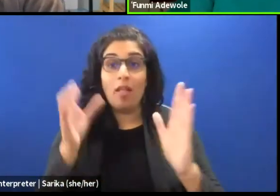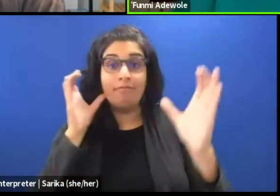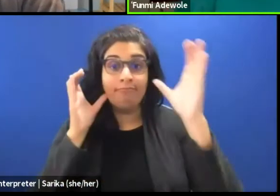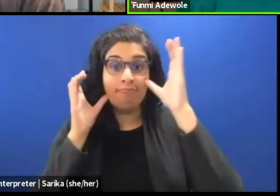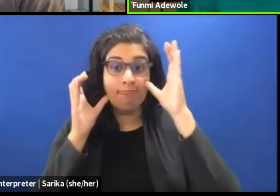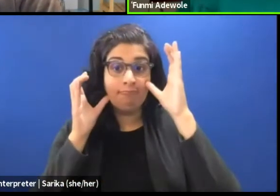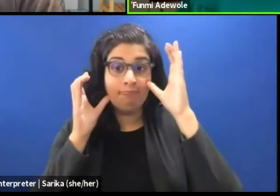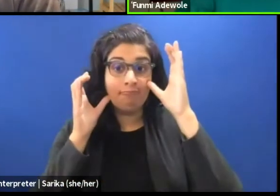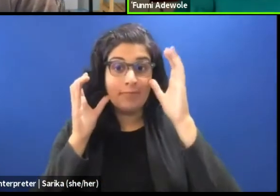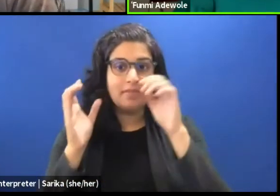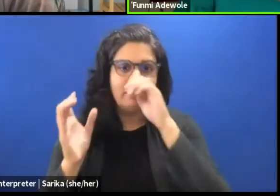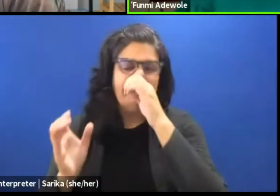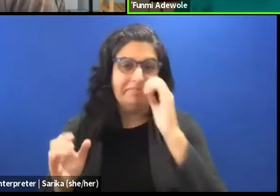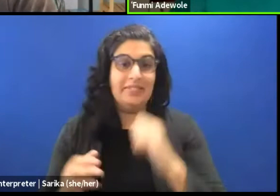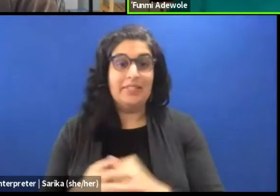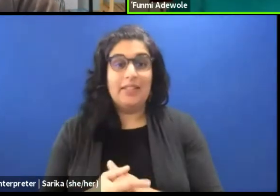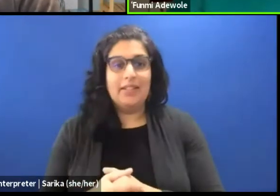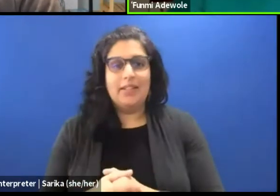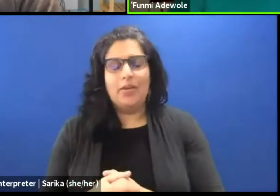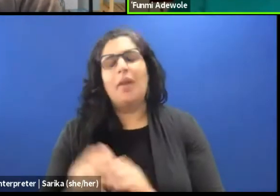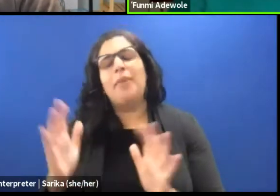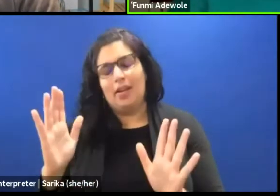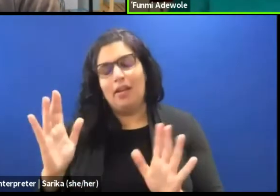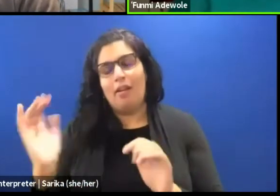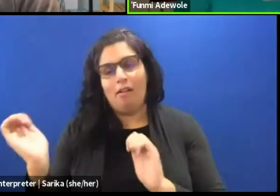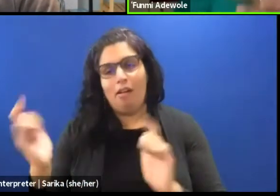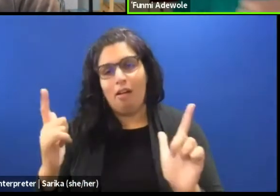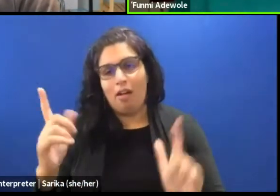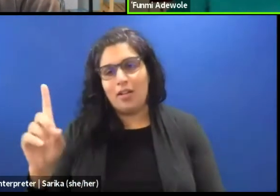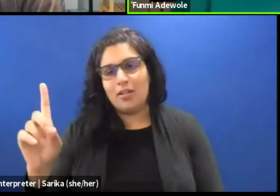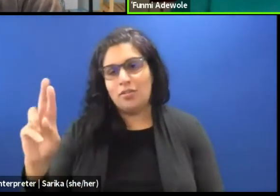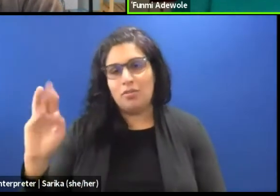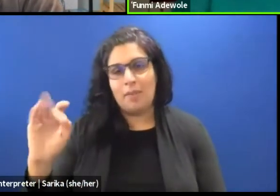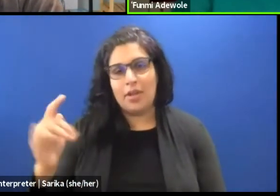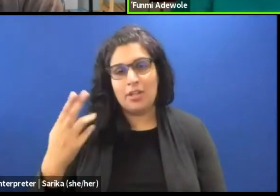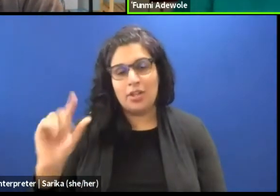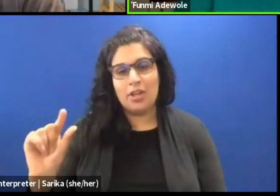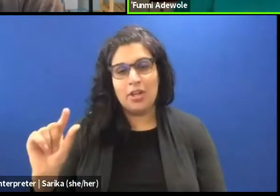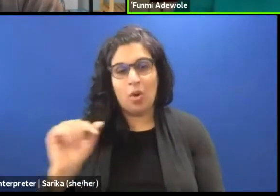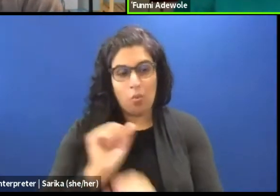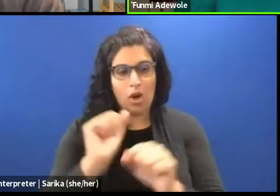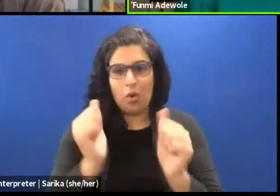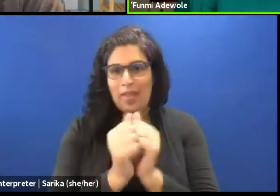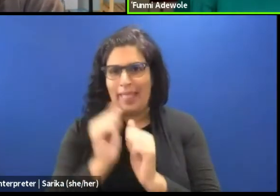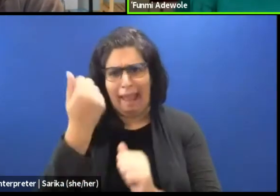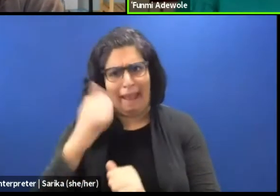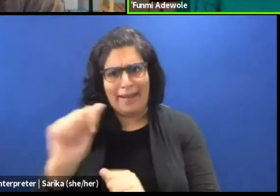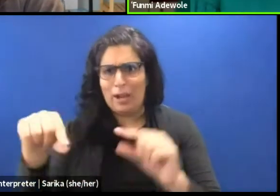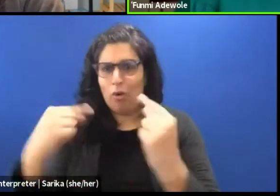I think, all dramaturges working with any group is listening, but maybe if you are going